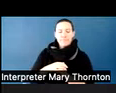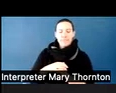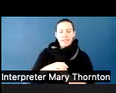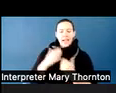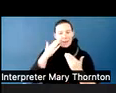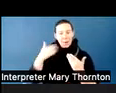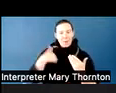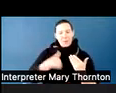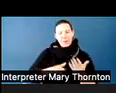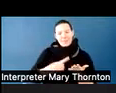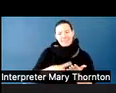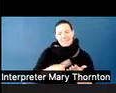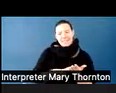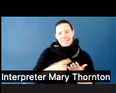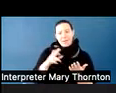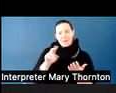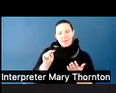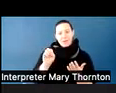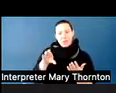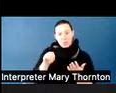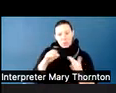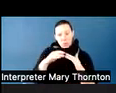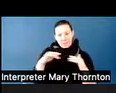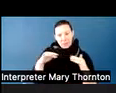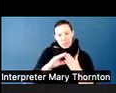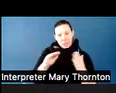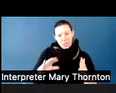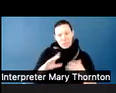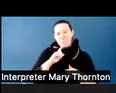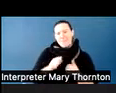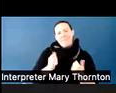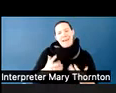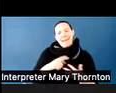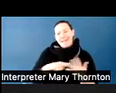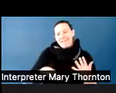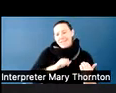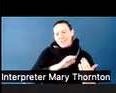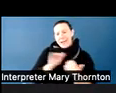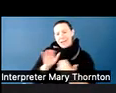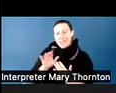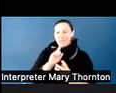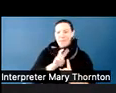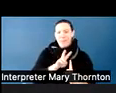A lot of these strategies apply to all of our learners, including the pieces around managing disruptions.